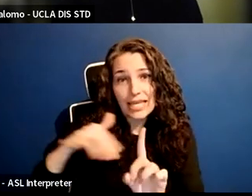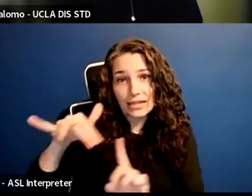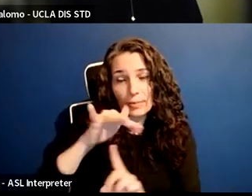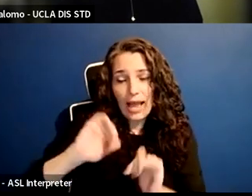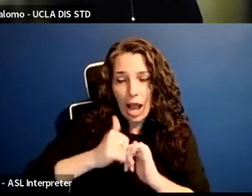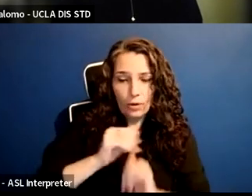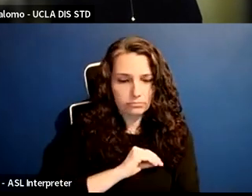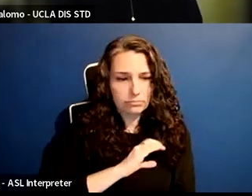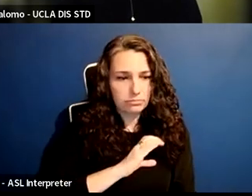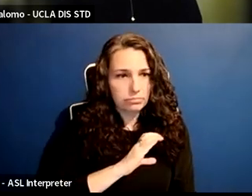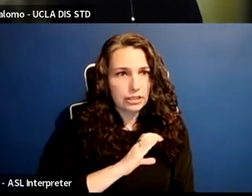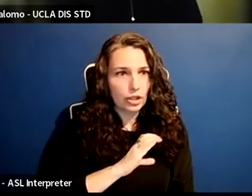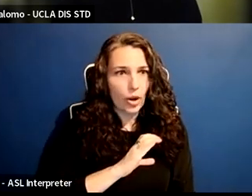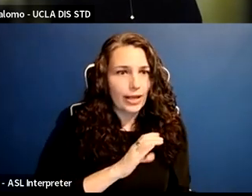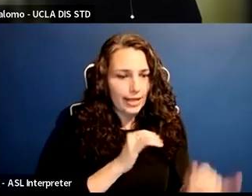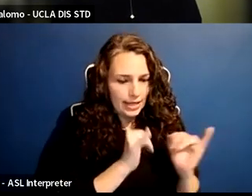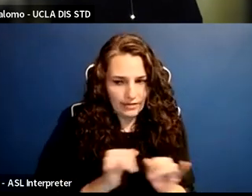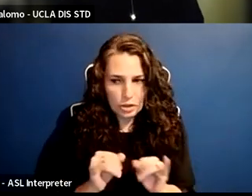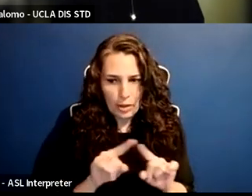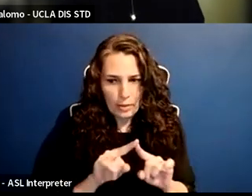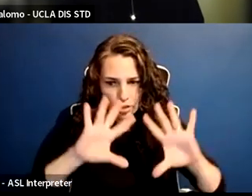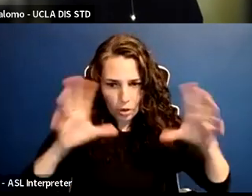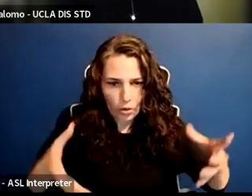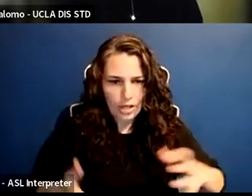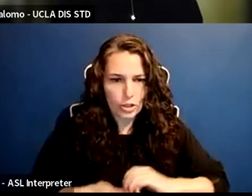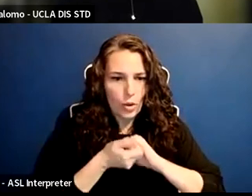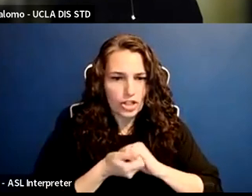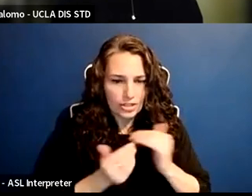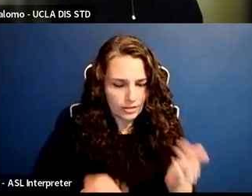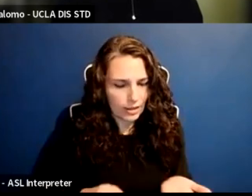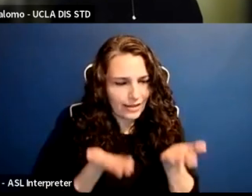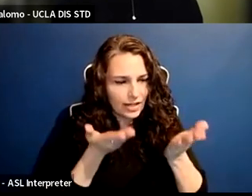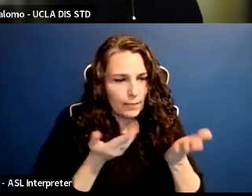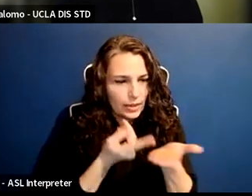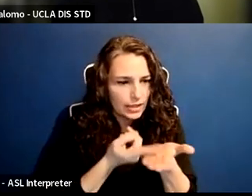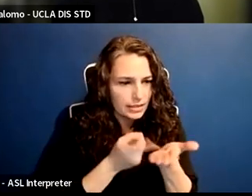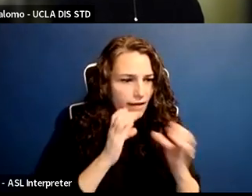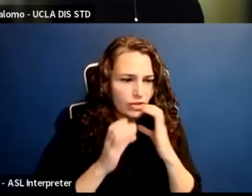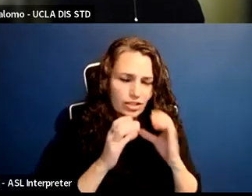doing our part to lift up this conversation, to persist in talking about it,